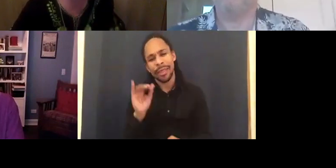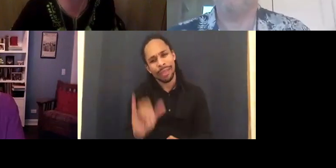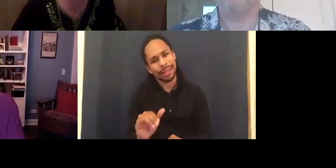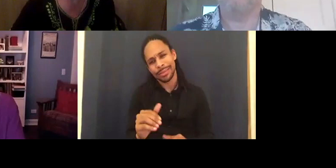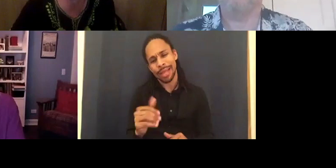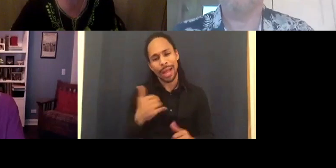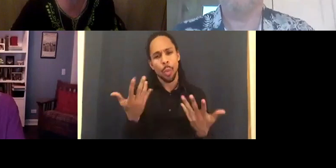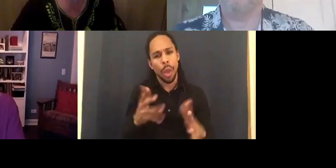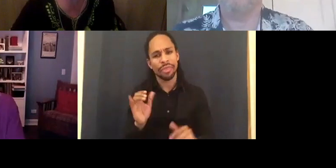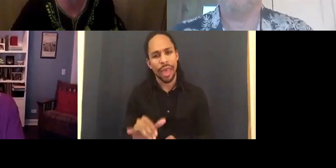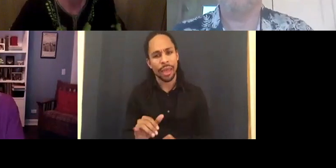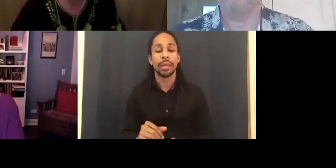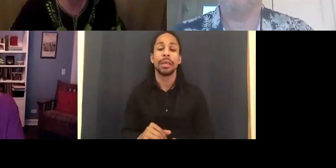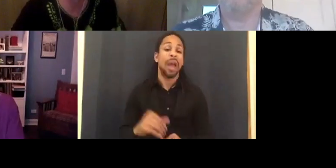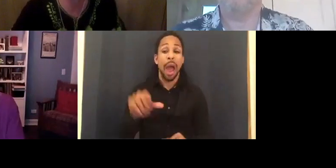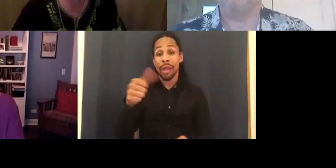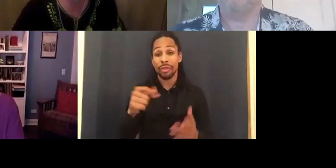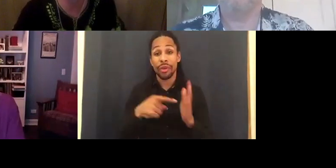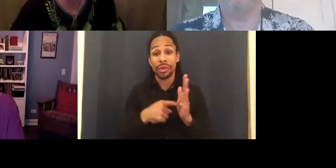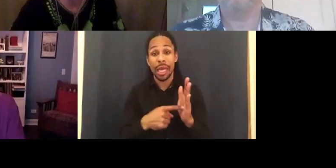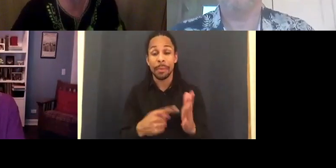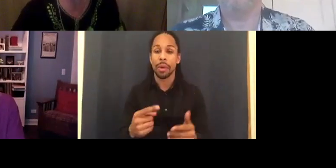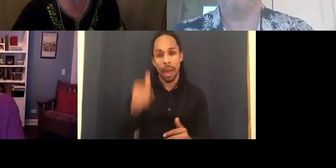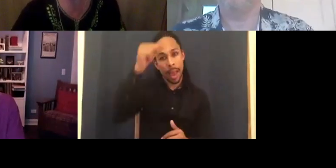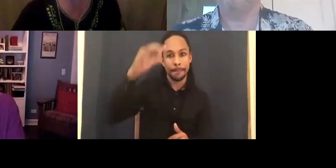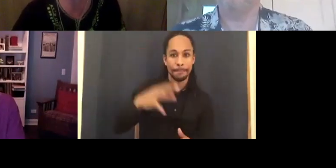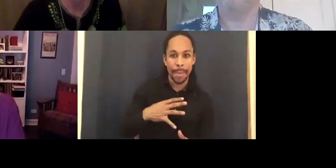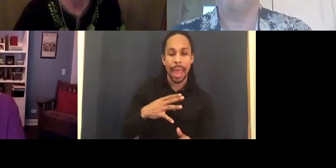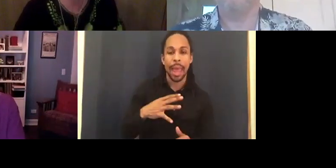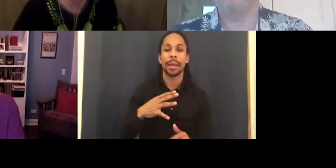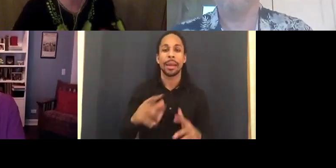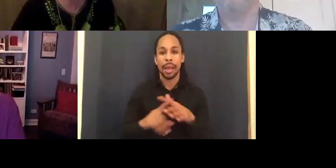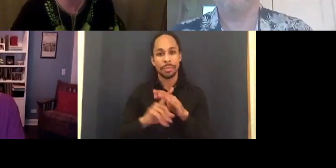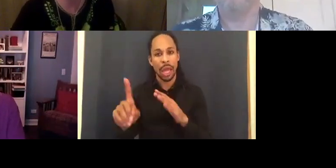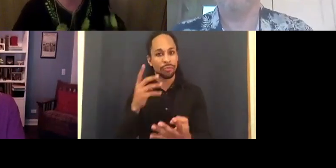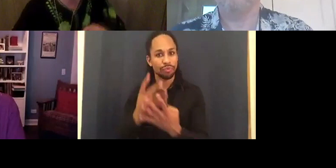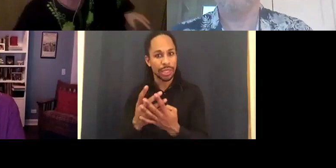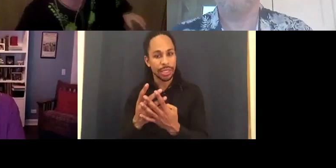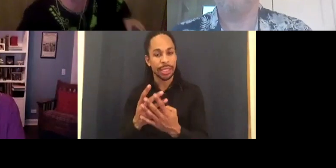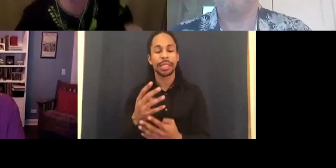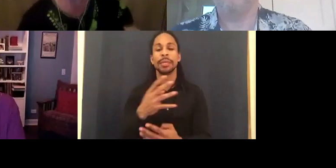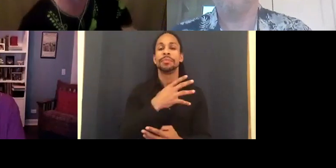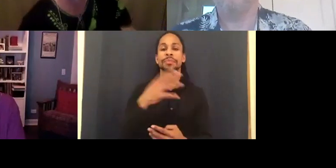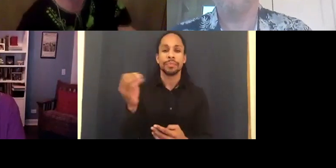this little 4-year-old girl? Help me find my mommy. But she's from Syria. Classic movie.